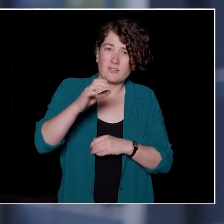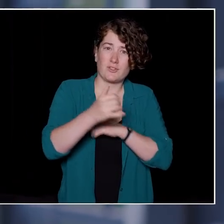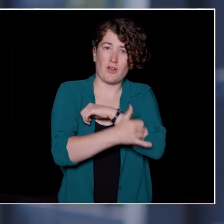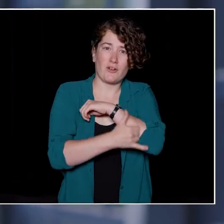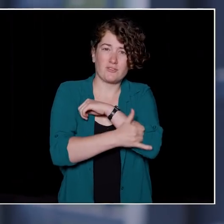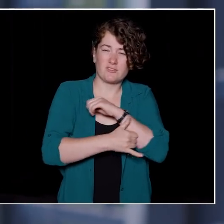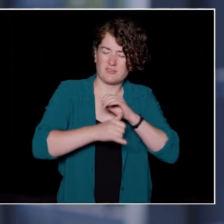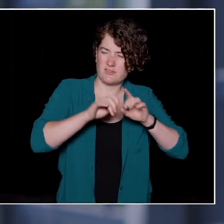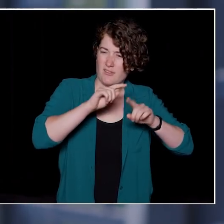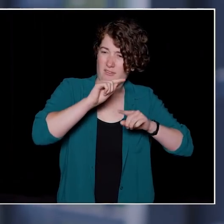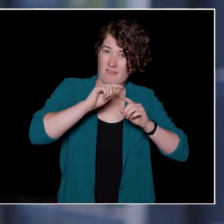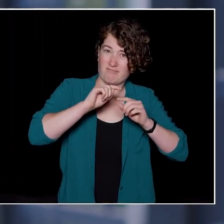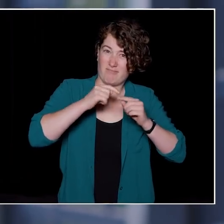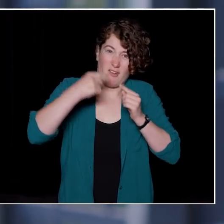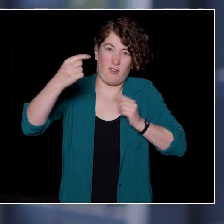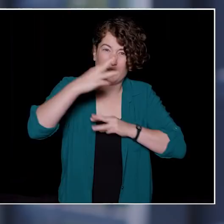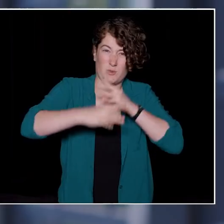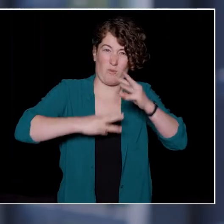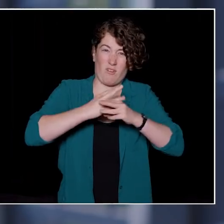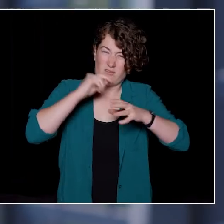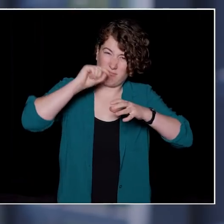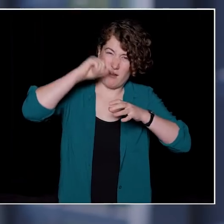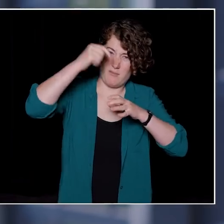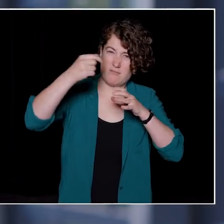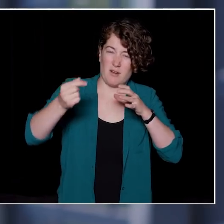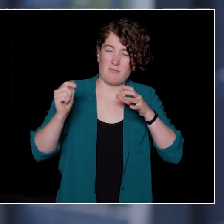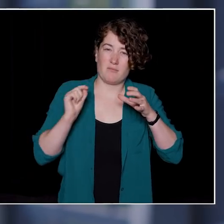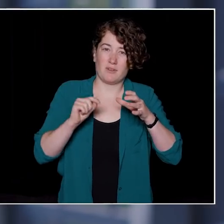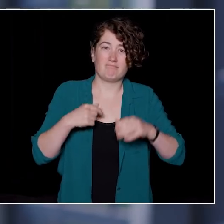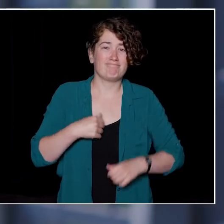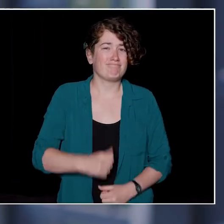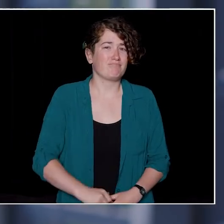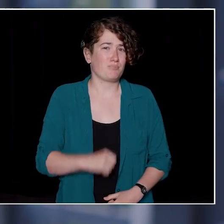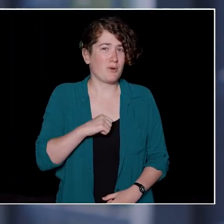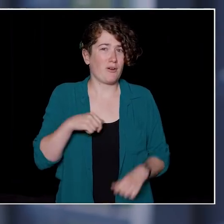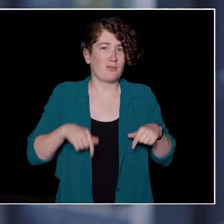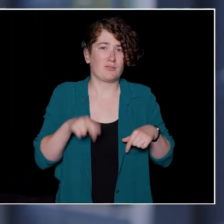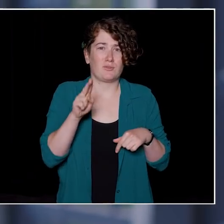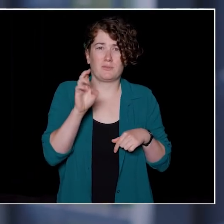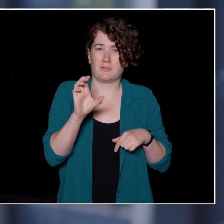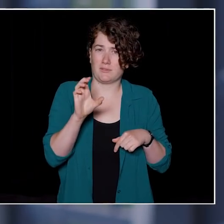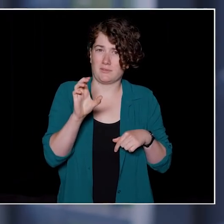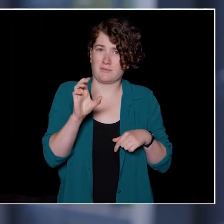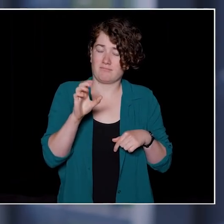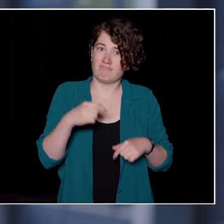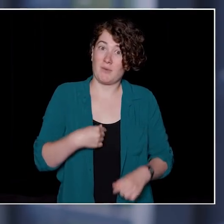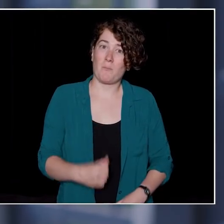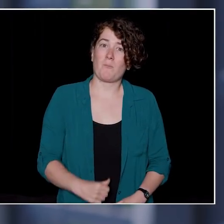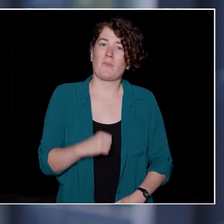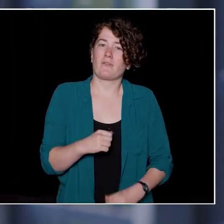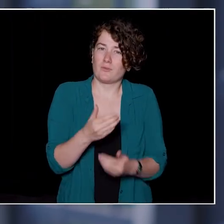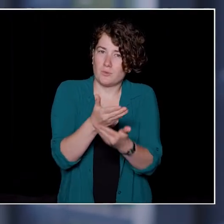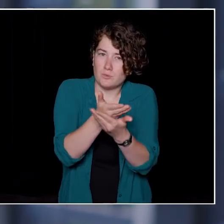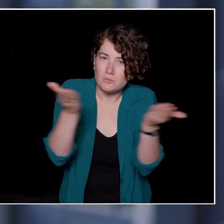from all over the world. I'm very proud of UBC and I'm very proud of you.